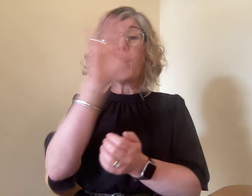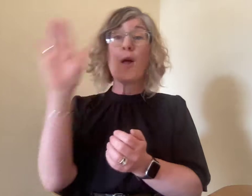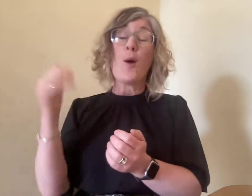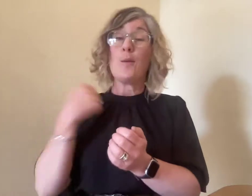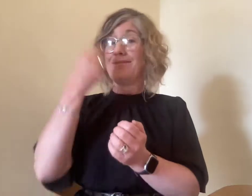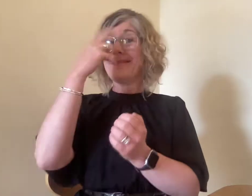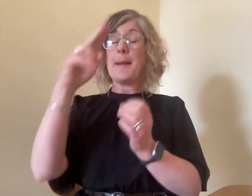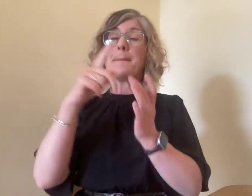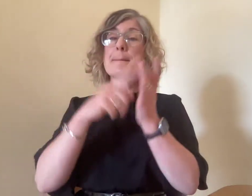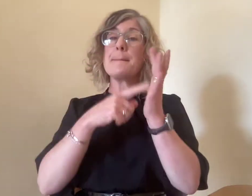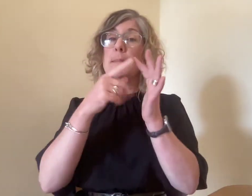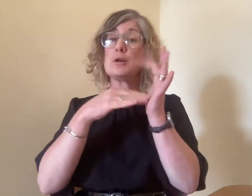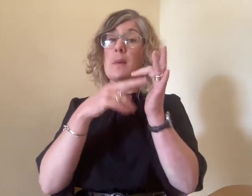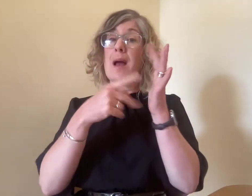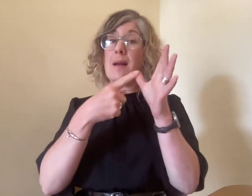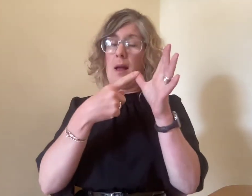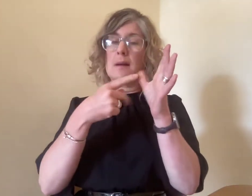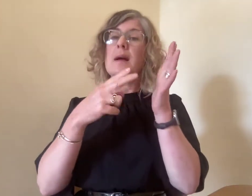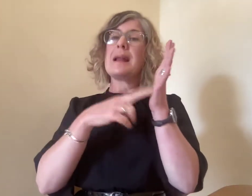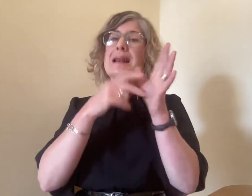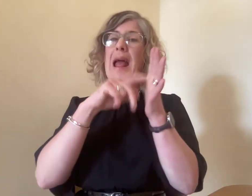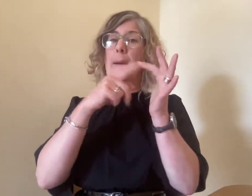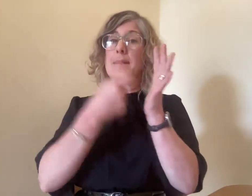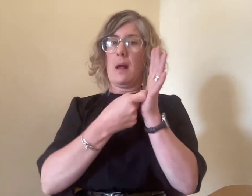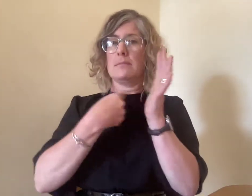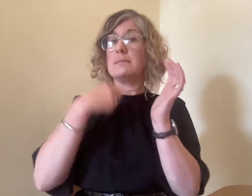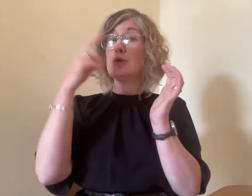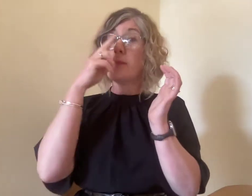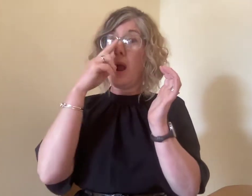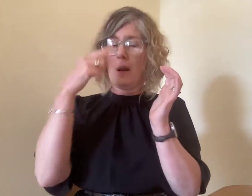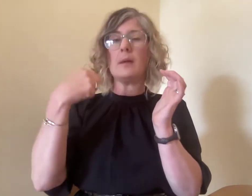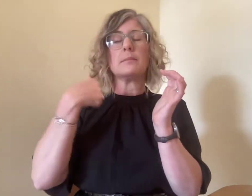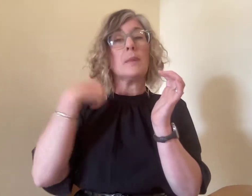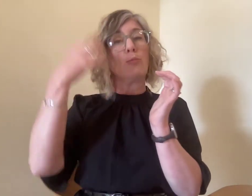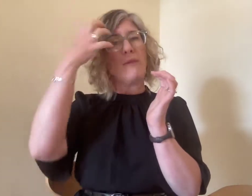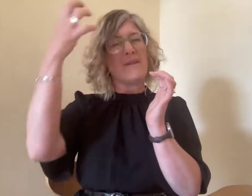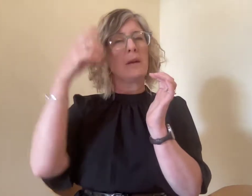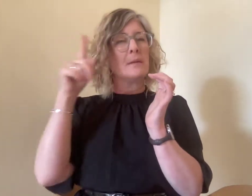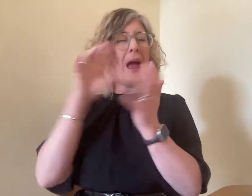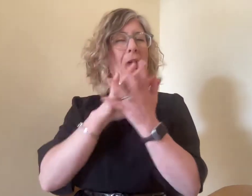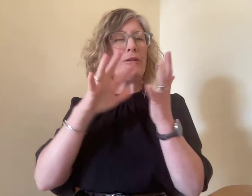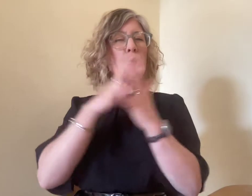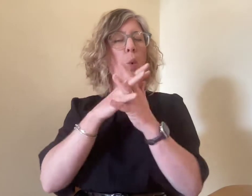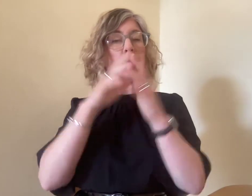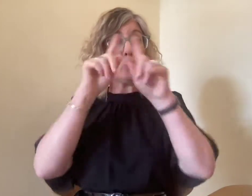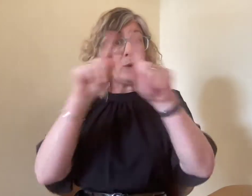My name is Jemina Napier and I am a Professor at Heriot-Watt University.